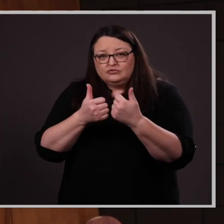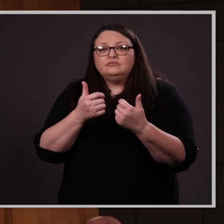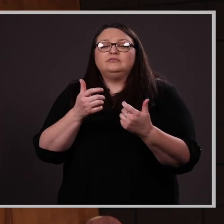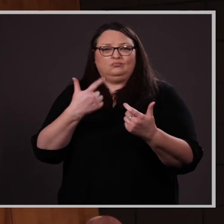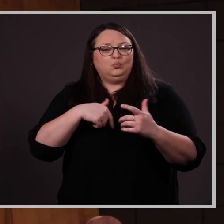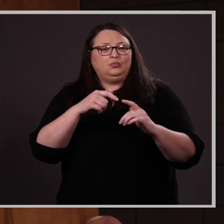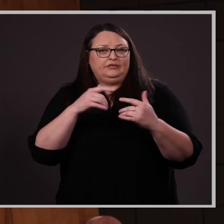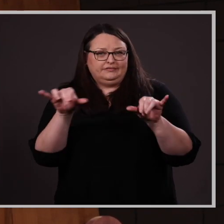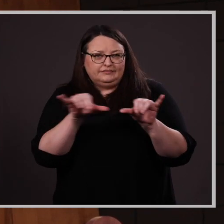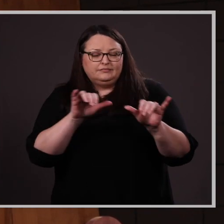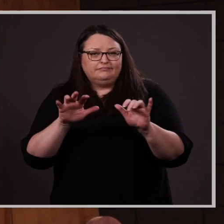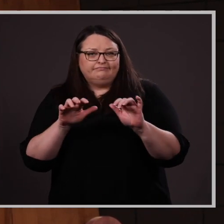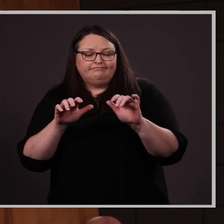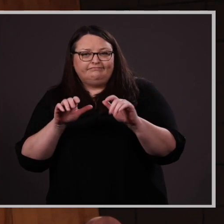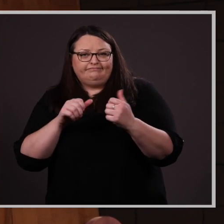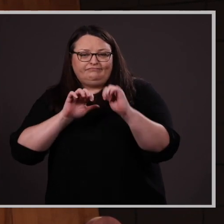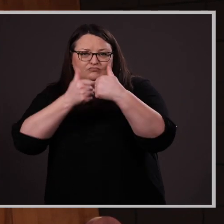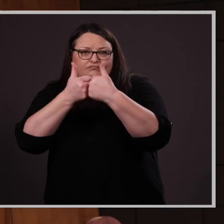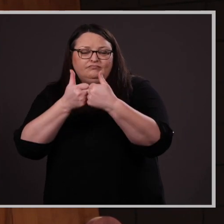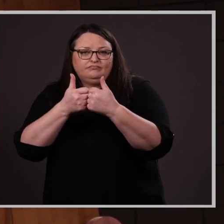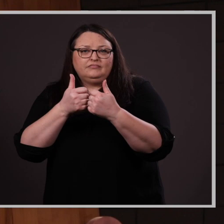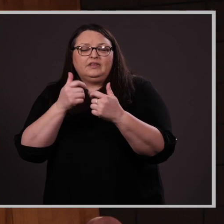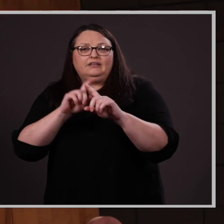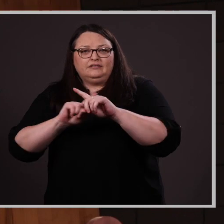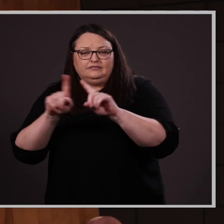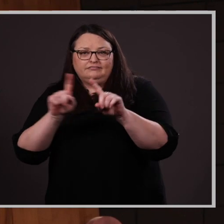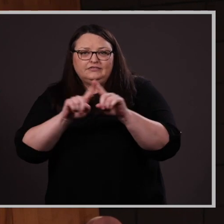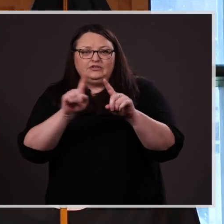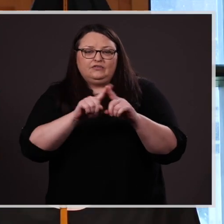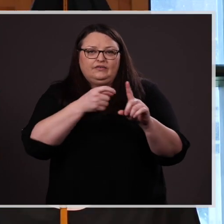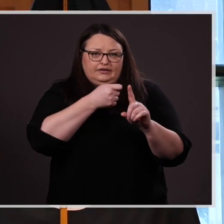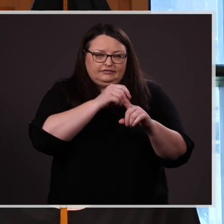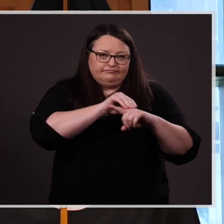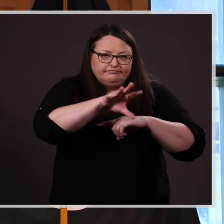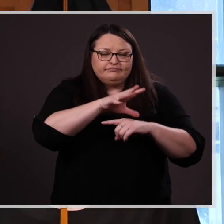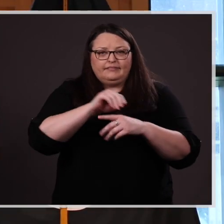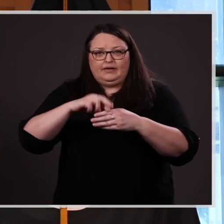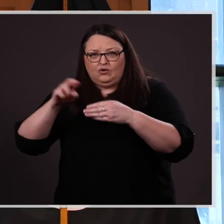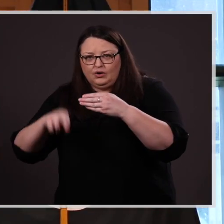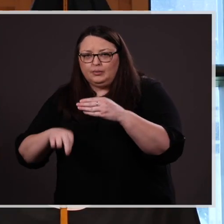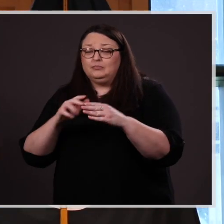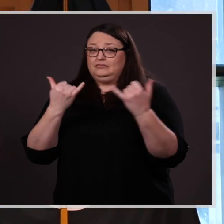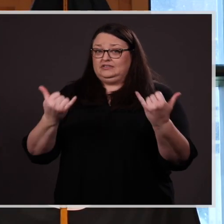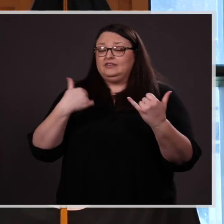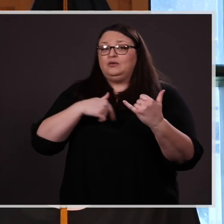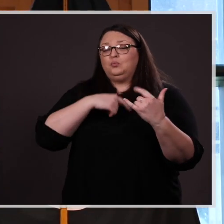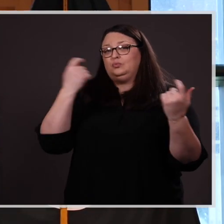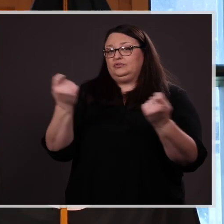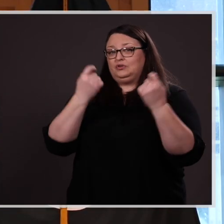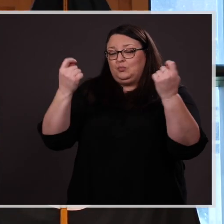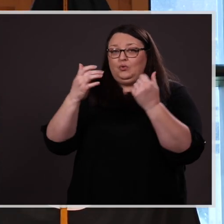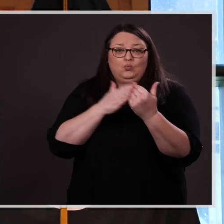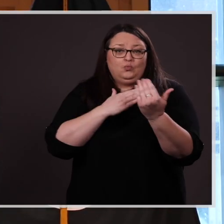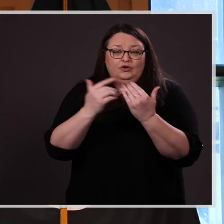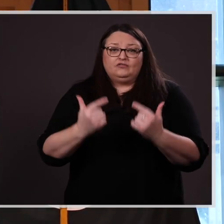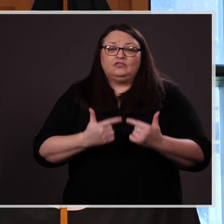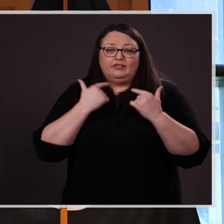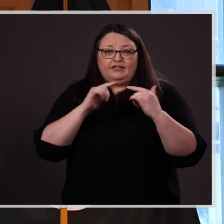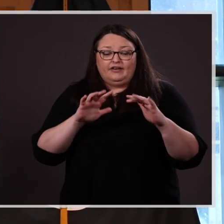with disparate impacts and outcomes. But today we celebrate that whatever life threw at you,